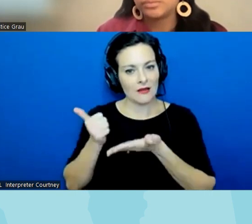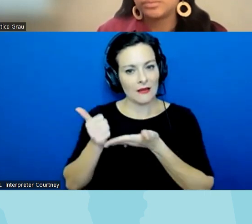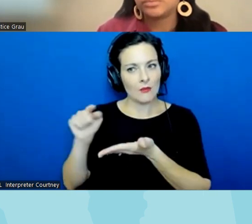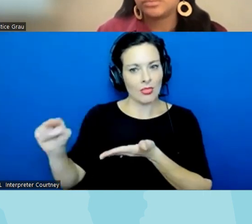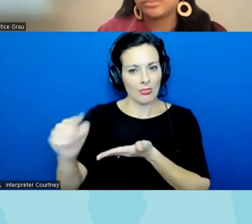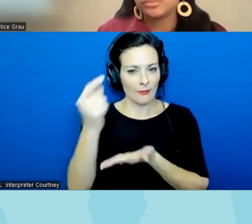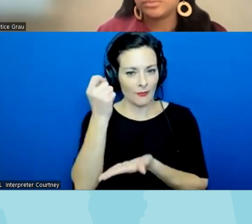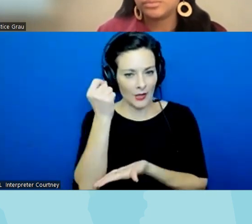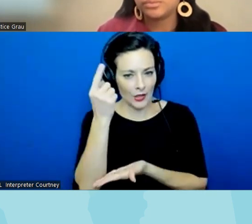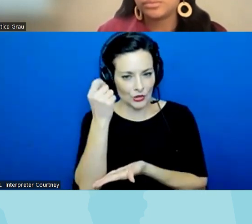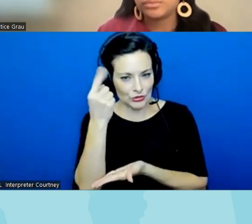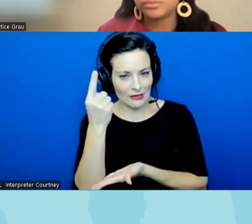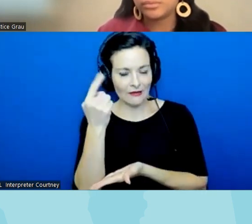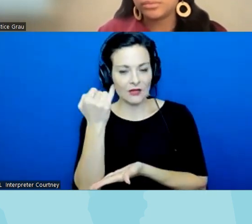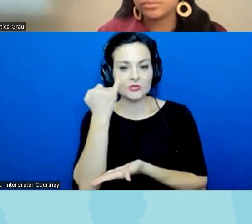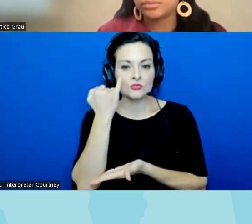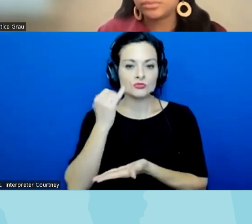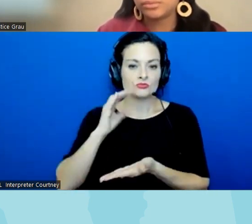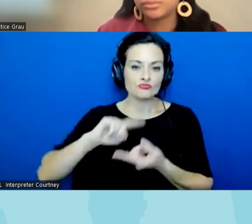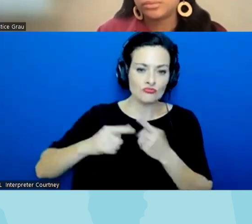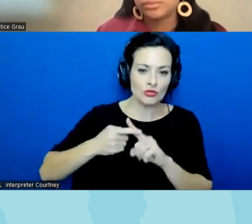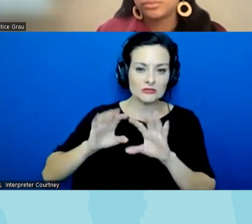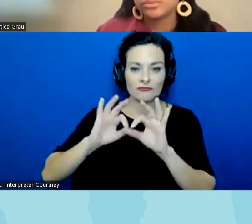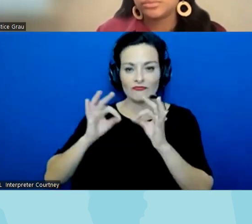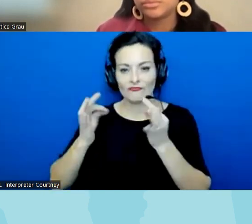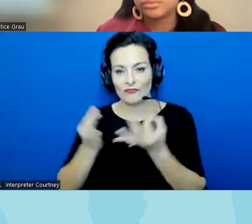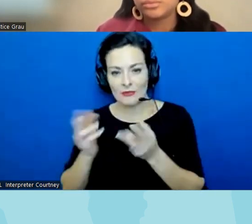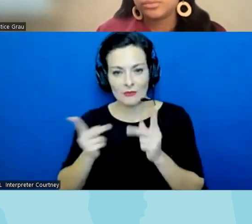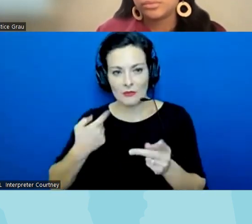um with our friends our families our loved ones how do we have these conversations with each